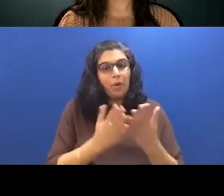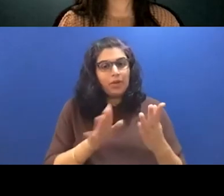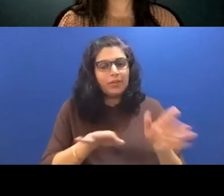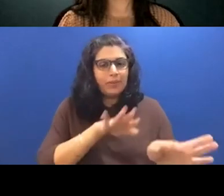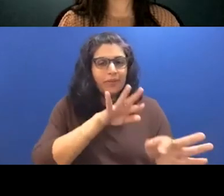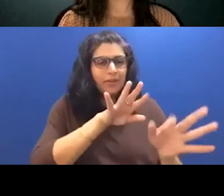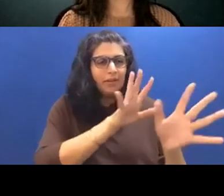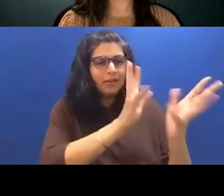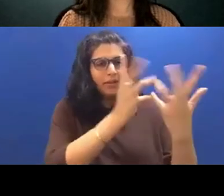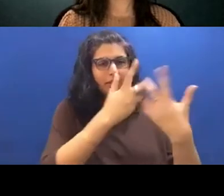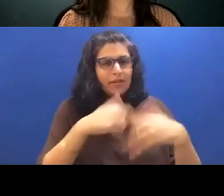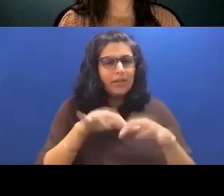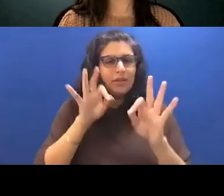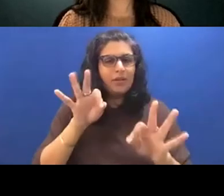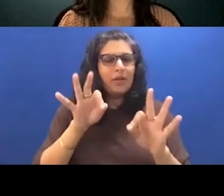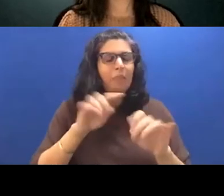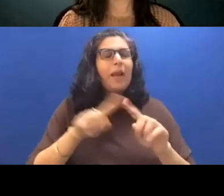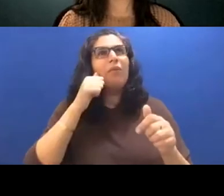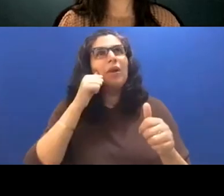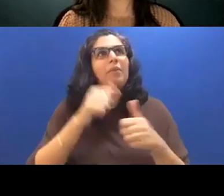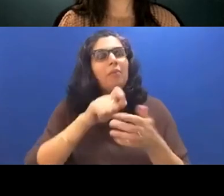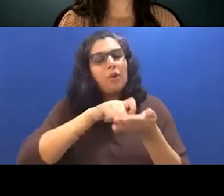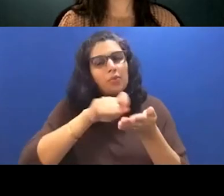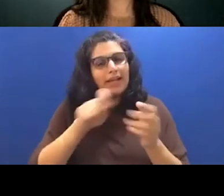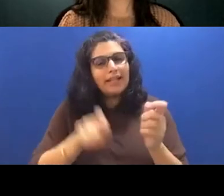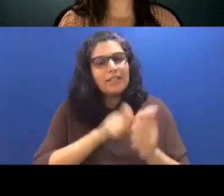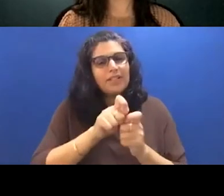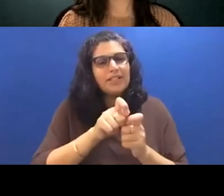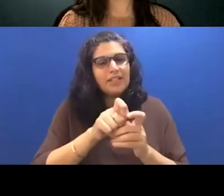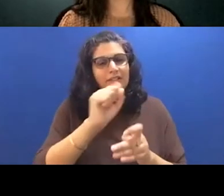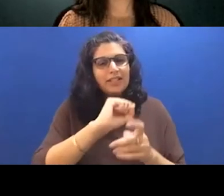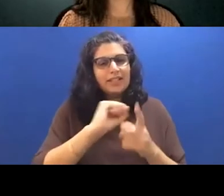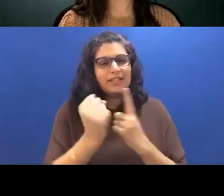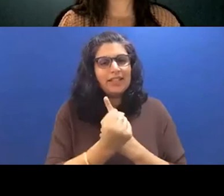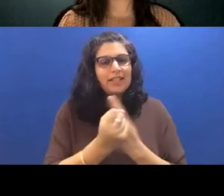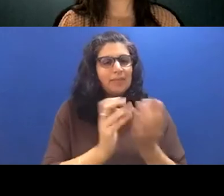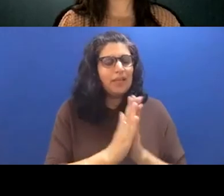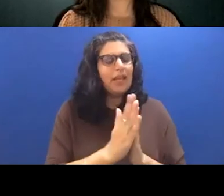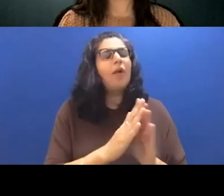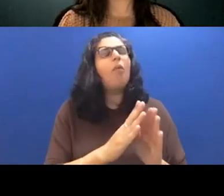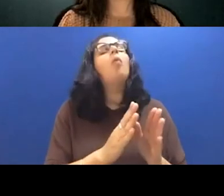the writing of certain scenes that I found to be formative, you know, I remember writing